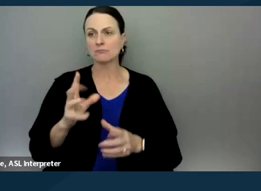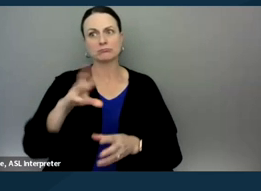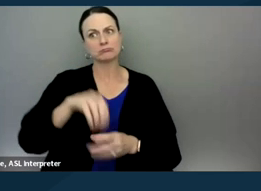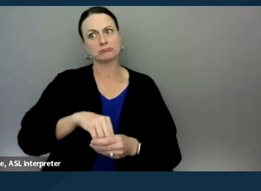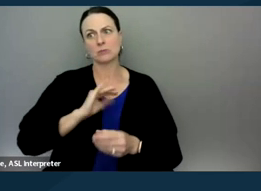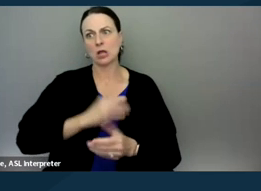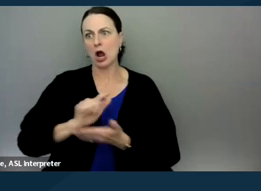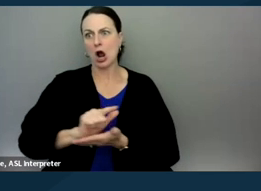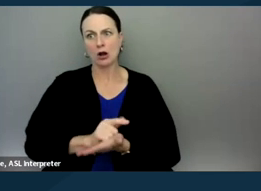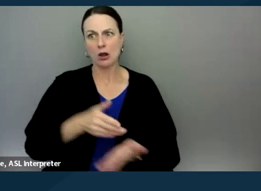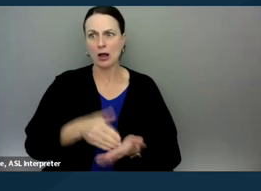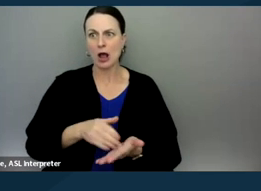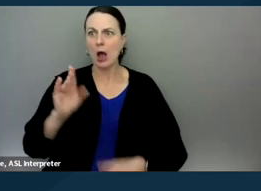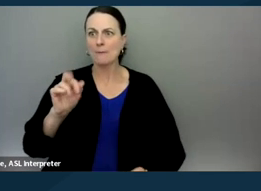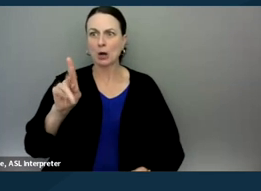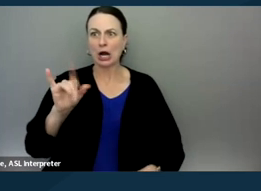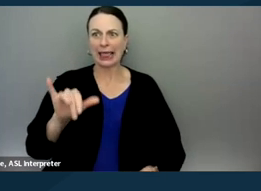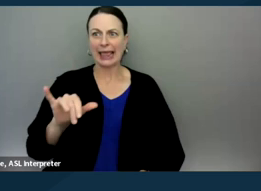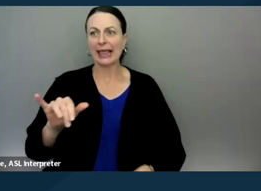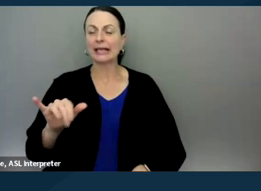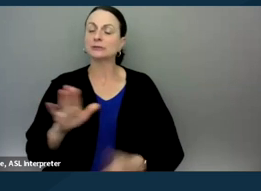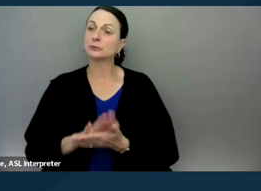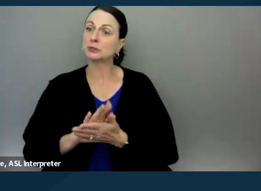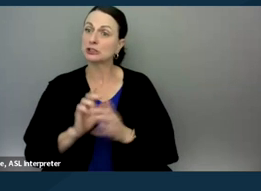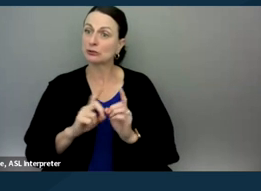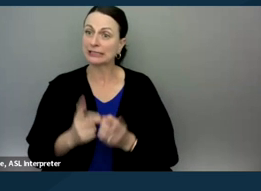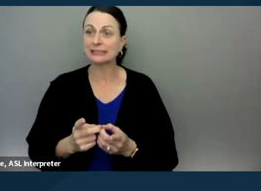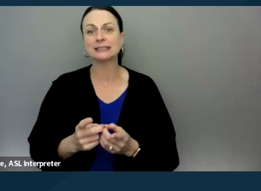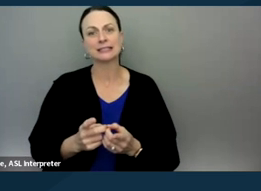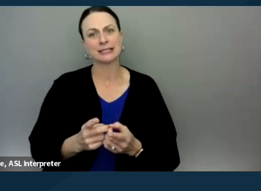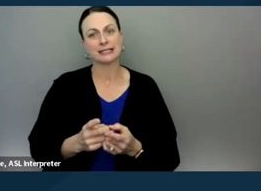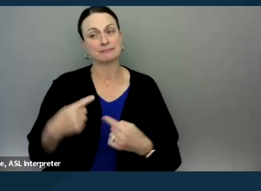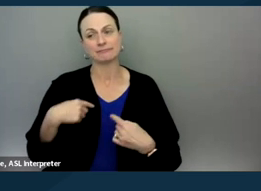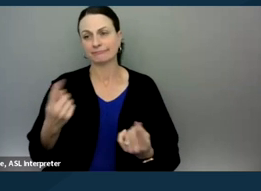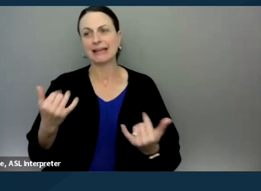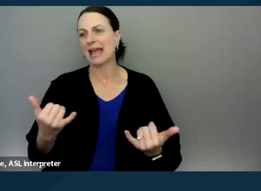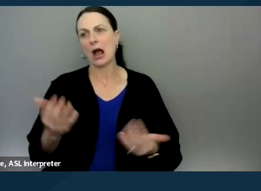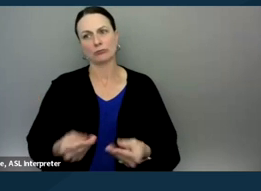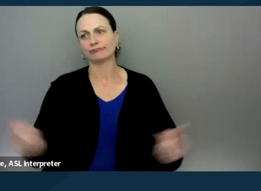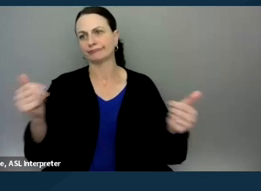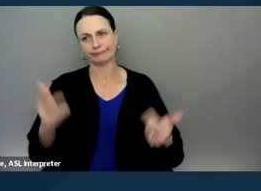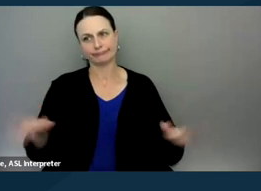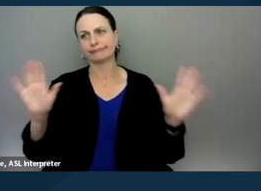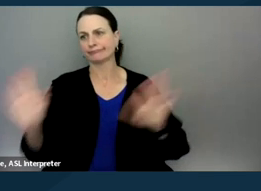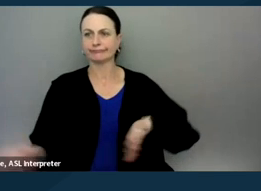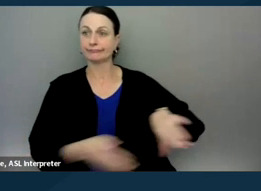the Berkeley Unified School District, which is, has now settled, but the lawsuit essentially challenged